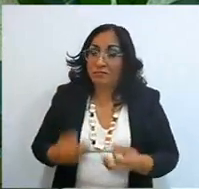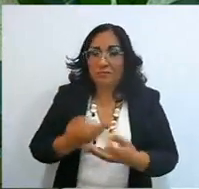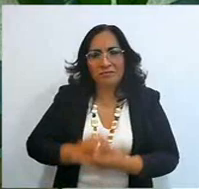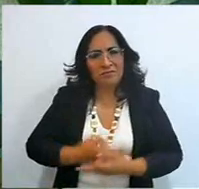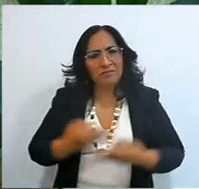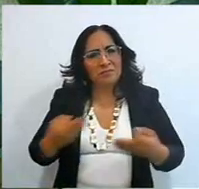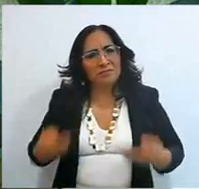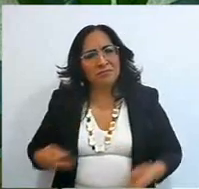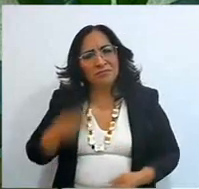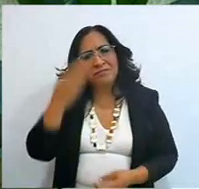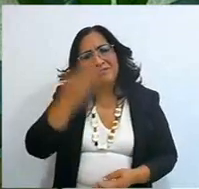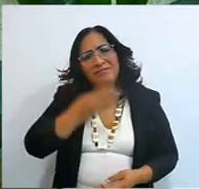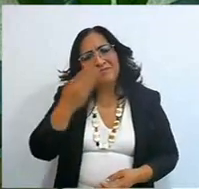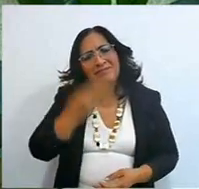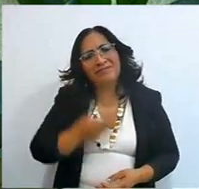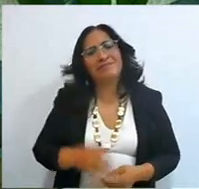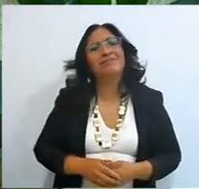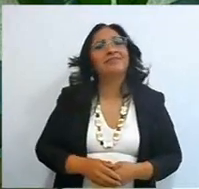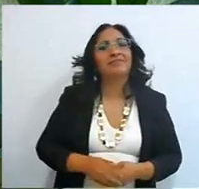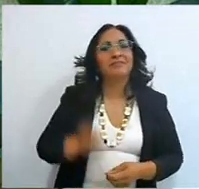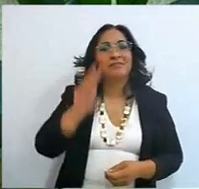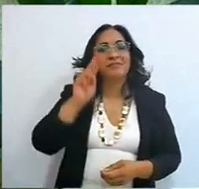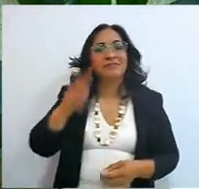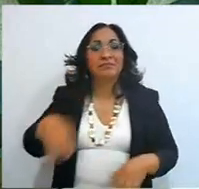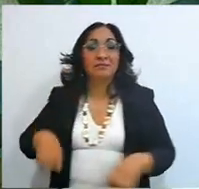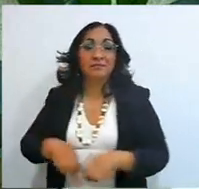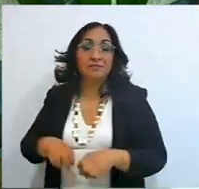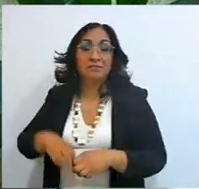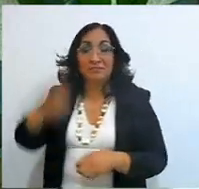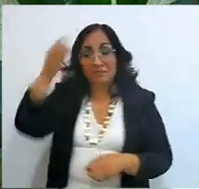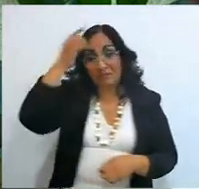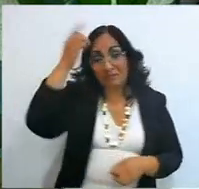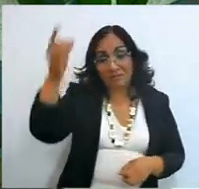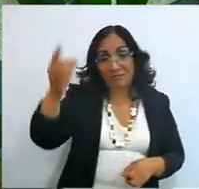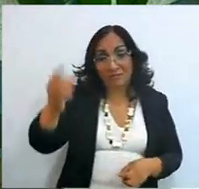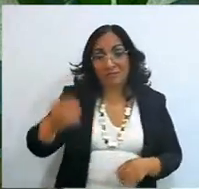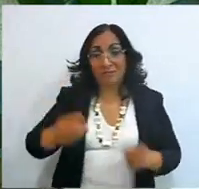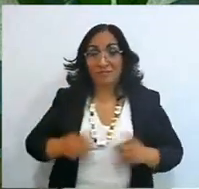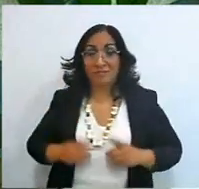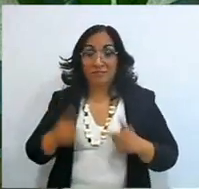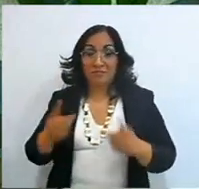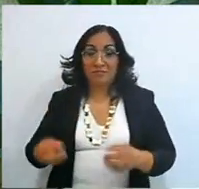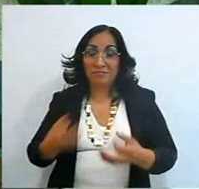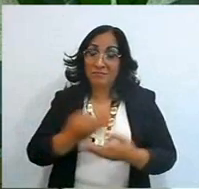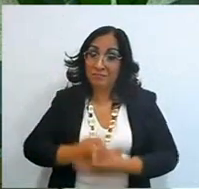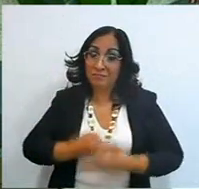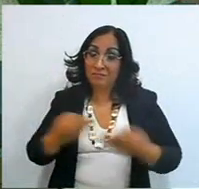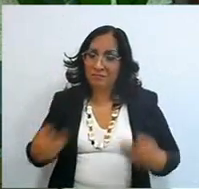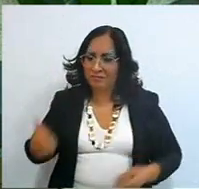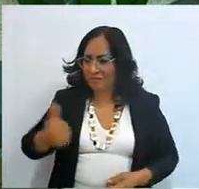and at the end of Deuteronomy, it is seen how God distributes the lands to each one of the tribes,